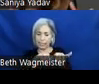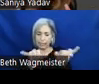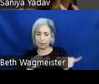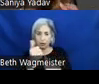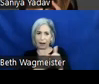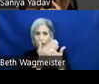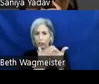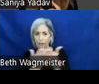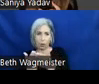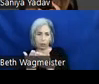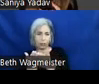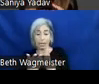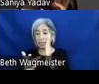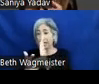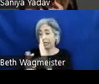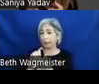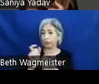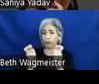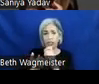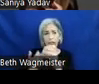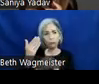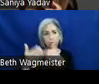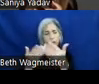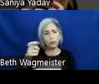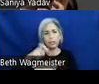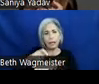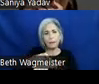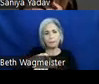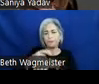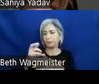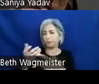As we are saying, technology changes over time, people's needs change over time and as technology